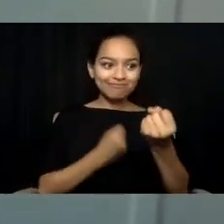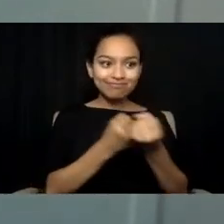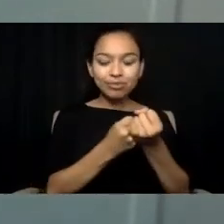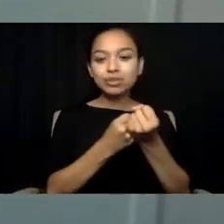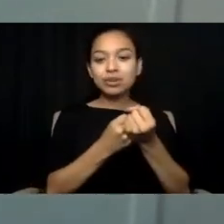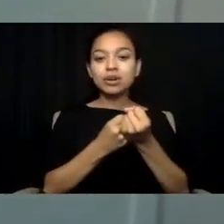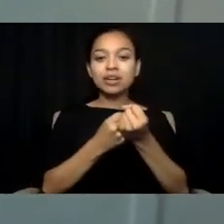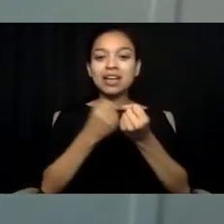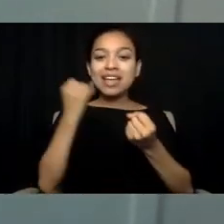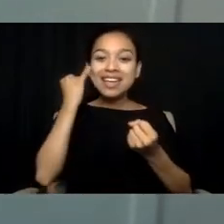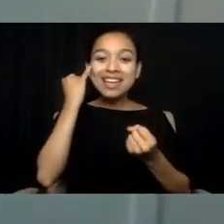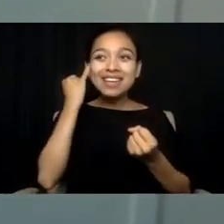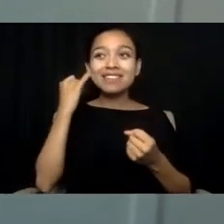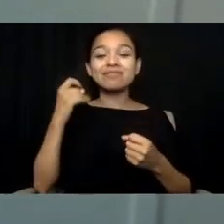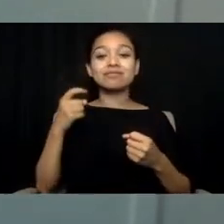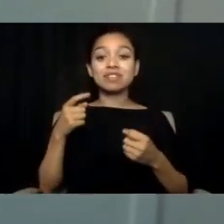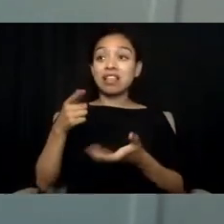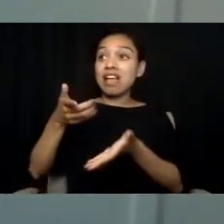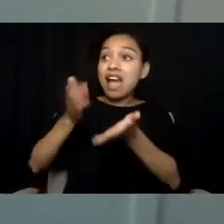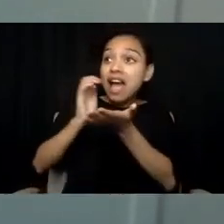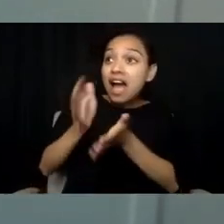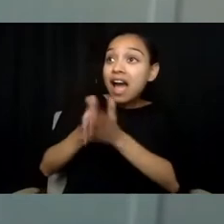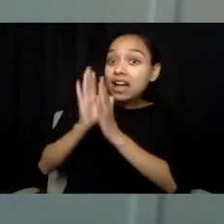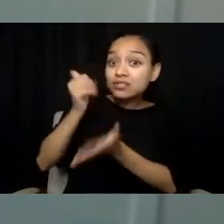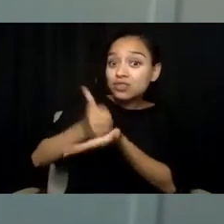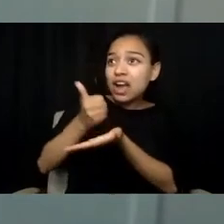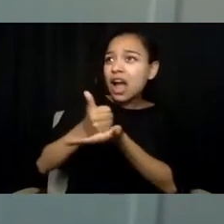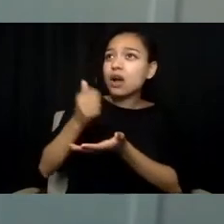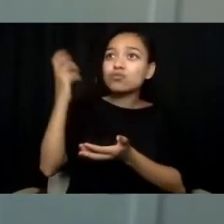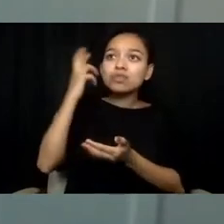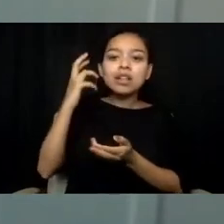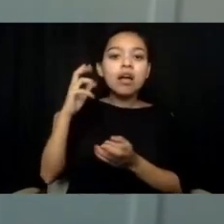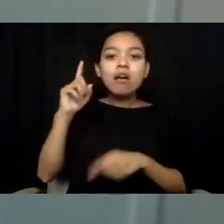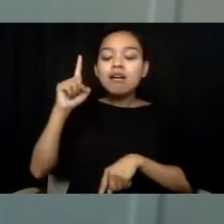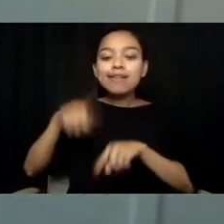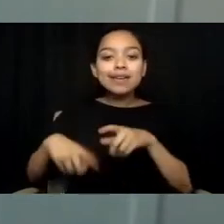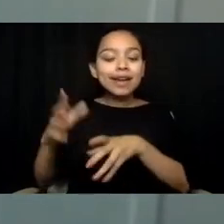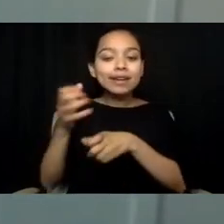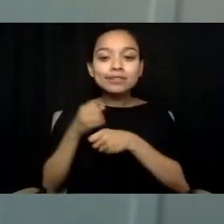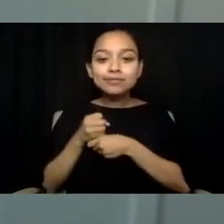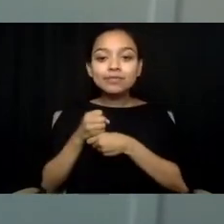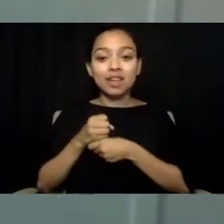help and support are out of reach and ultimately harmful.